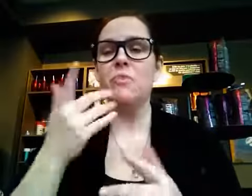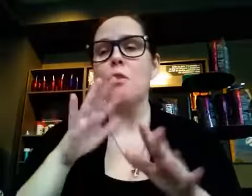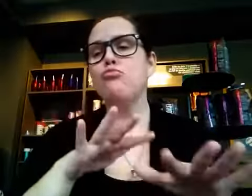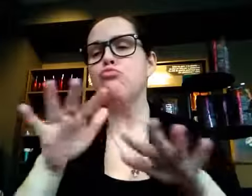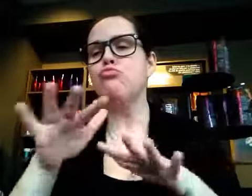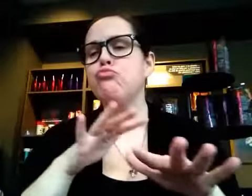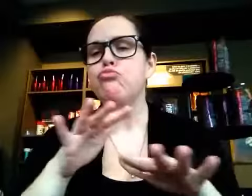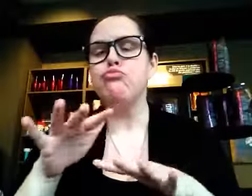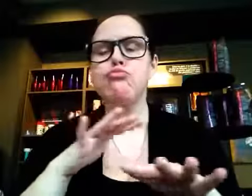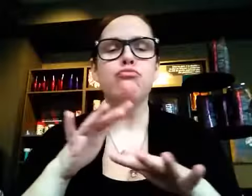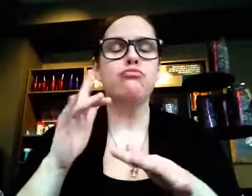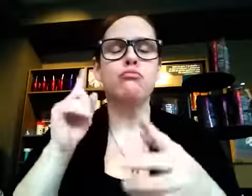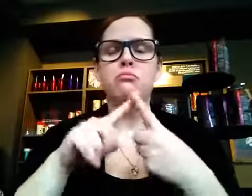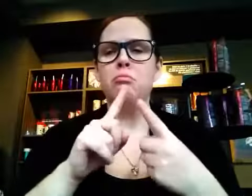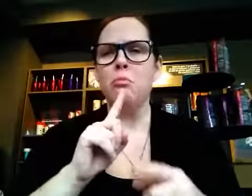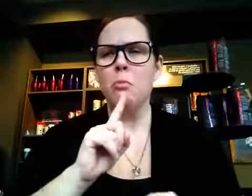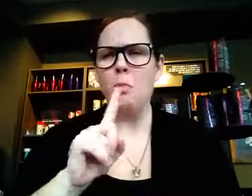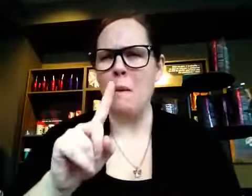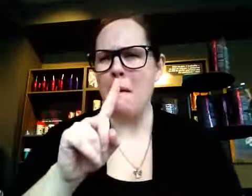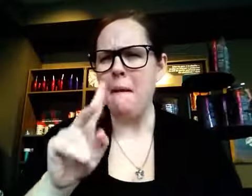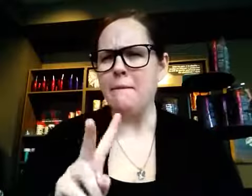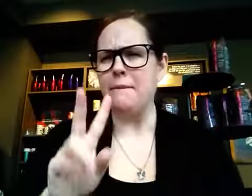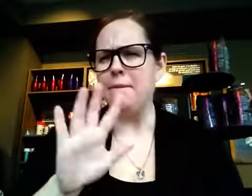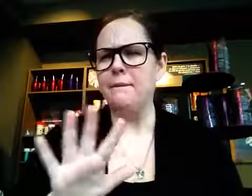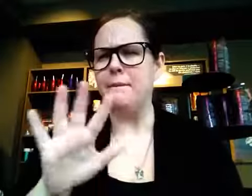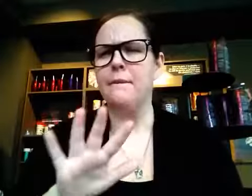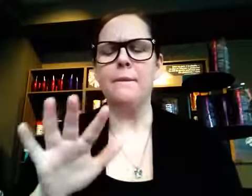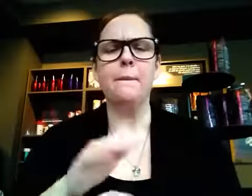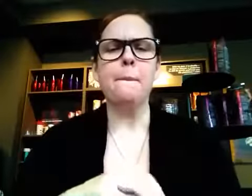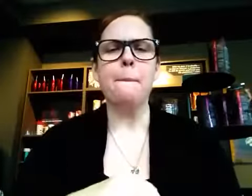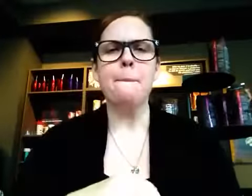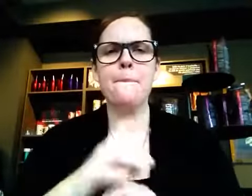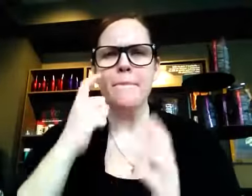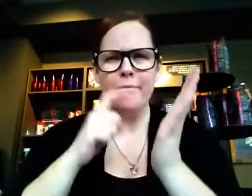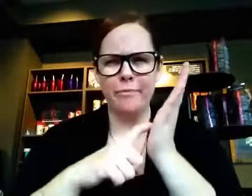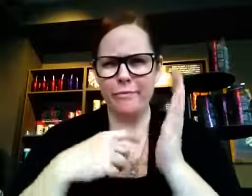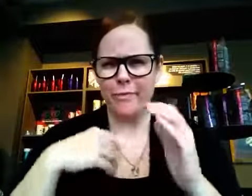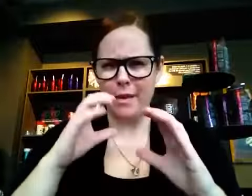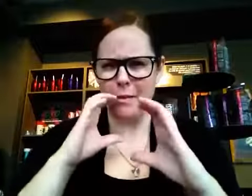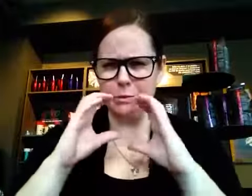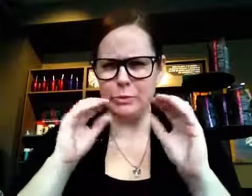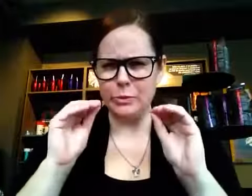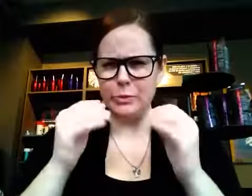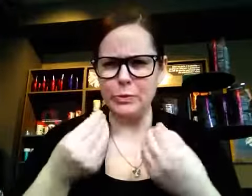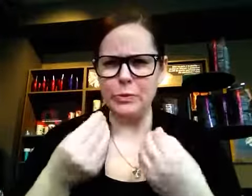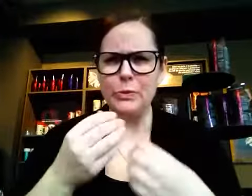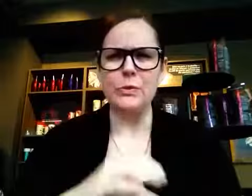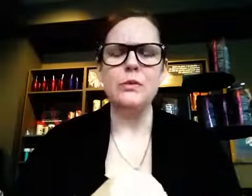When I was about 1 ½, they started to notice that I wasn’t communicating with them (babbling or speaking),